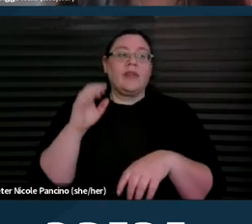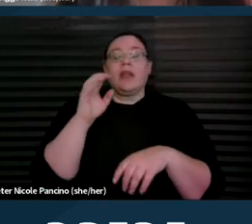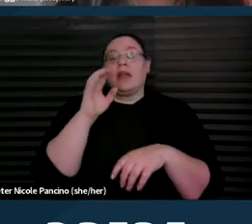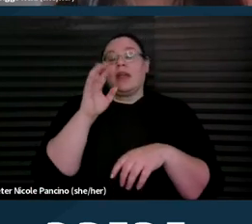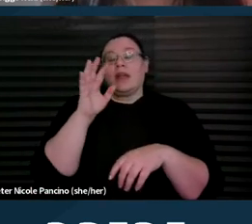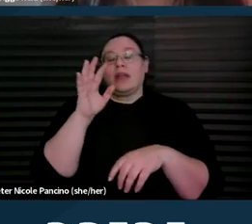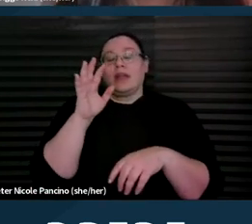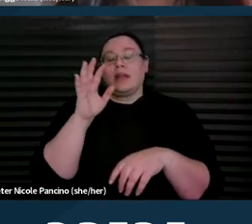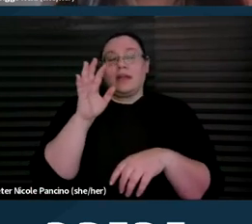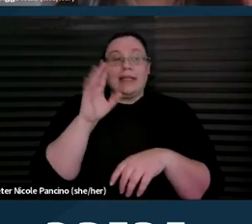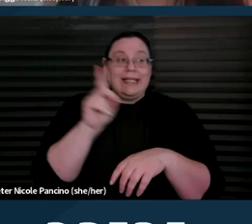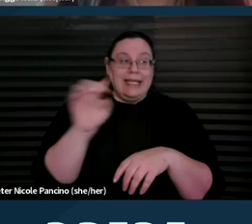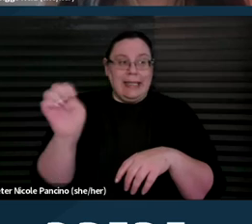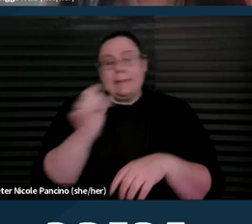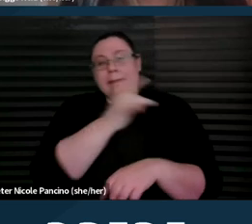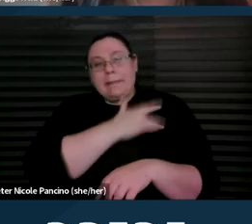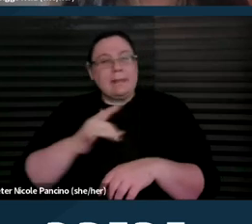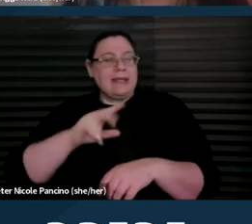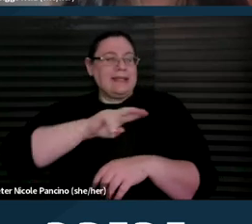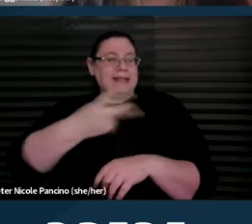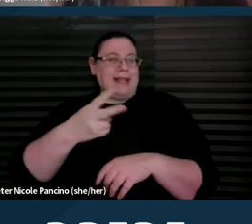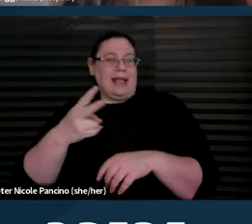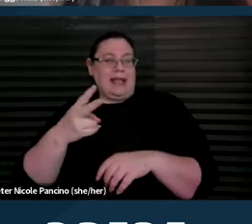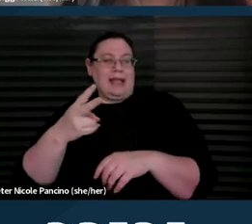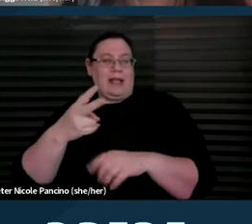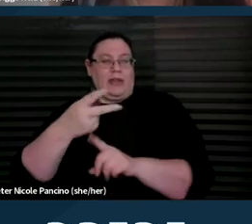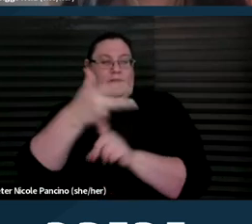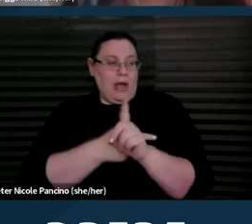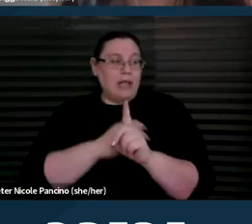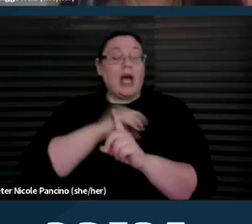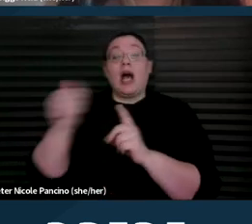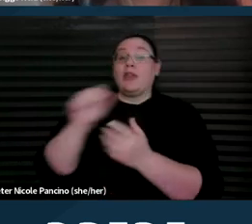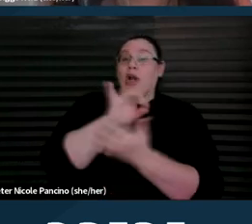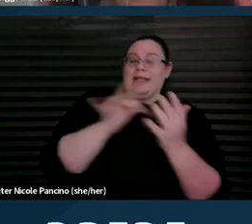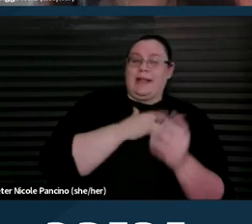D&Es are normally in the second trimester, whereas the other options are usually in the first trimester.